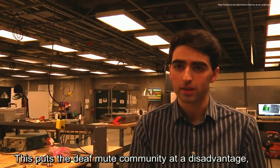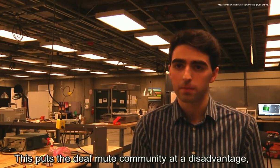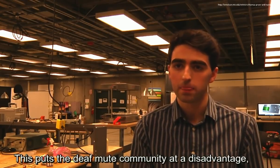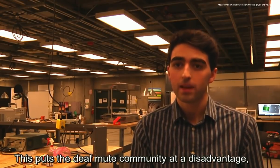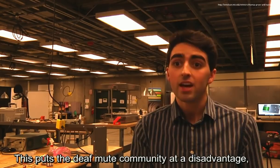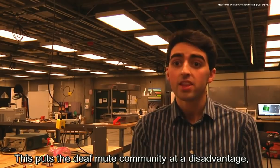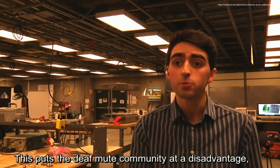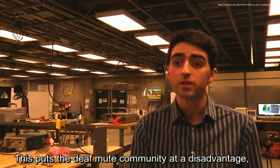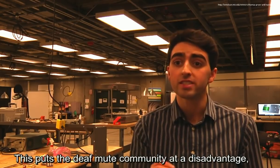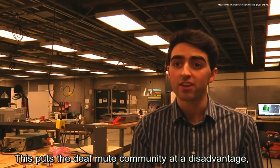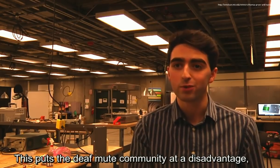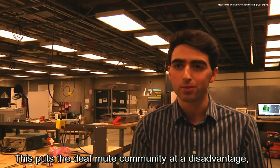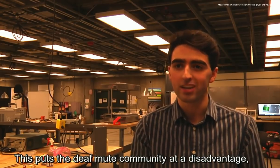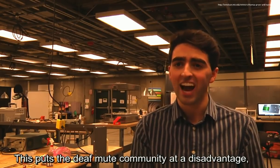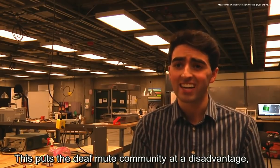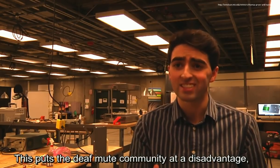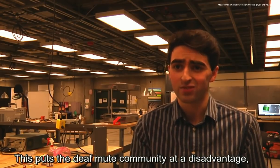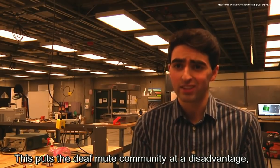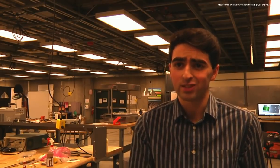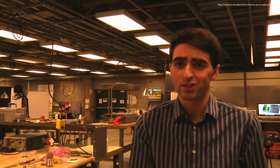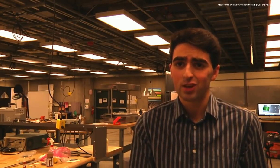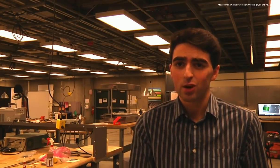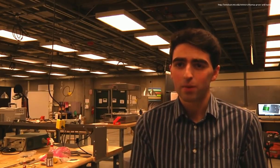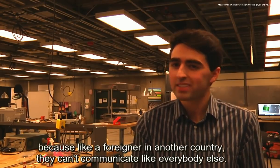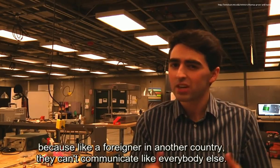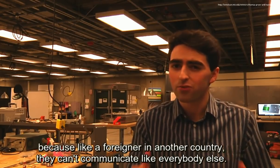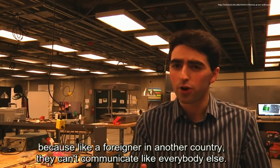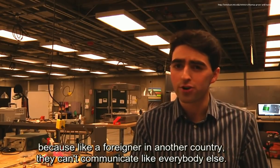this puts the deaf mute community at a disadvantage because like a foreigner in